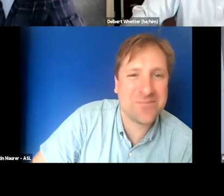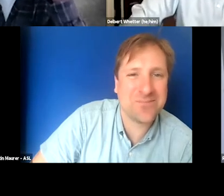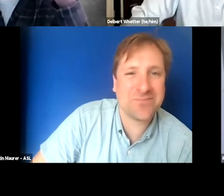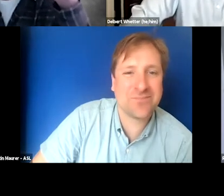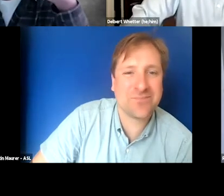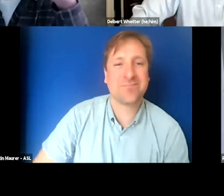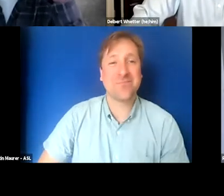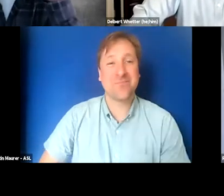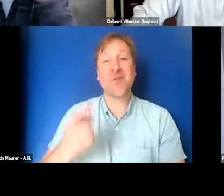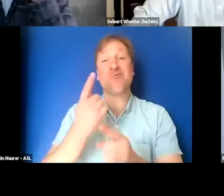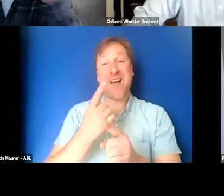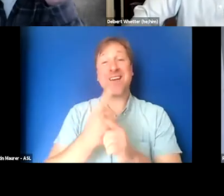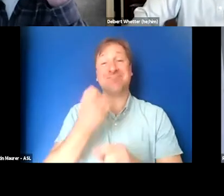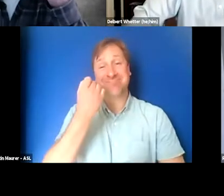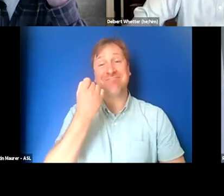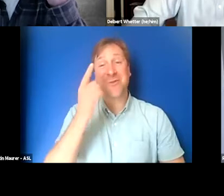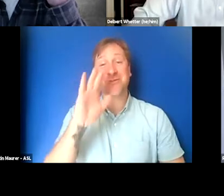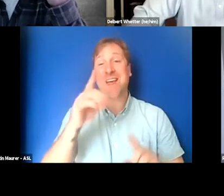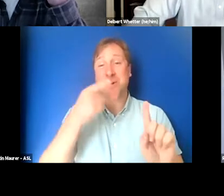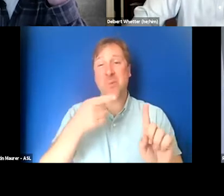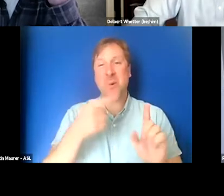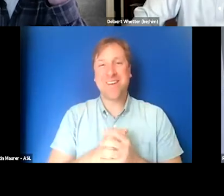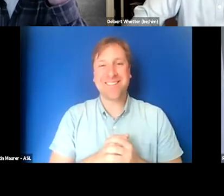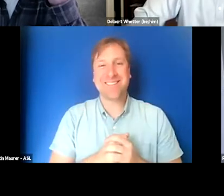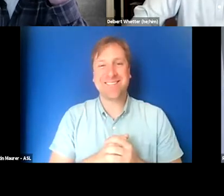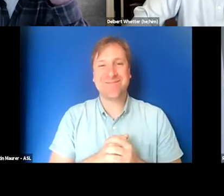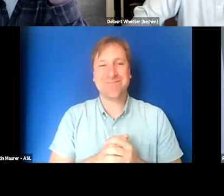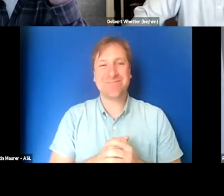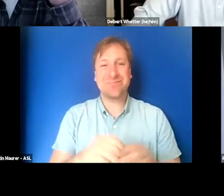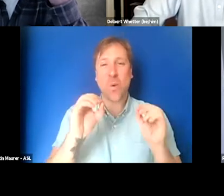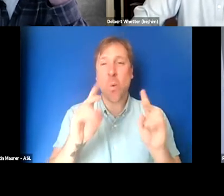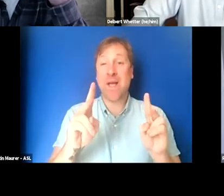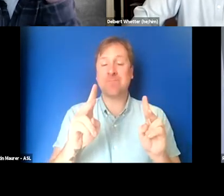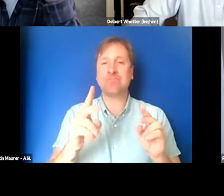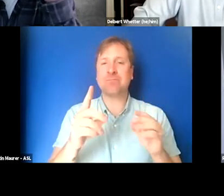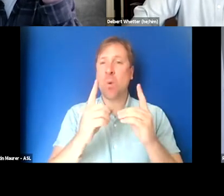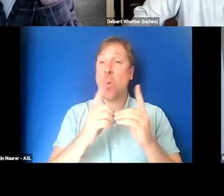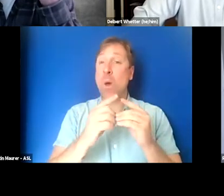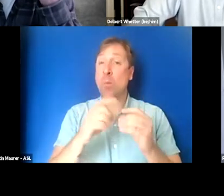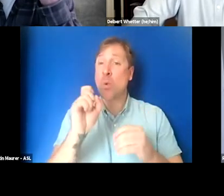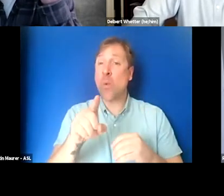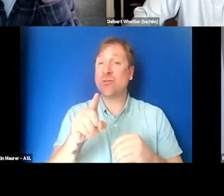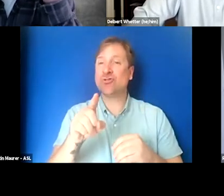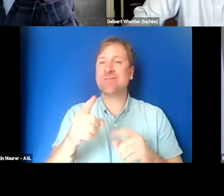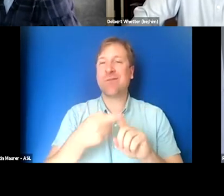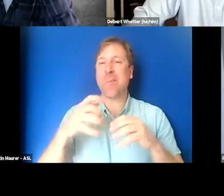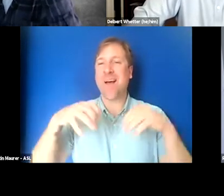Right. Point taken. Okay, so another question that came in from an audience member is a question